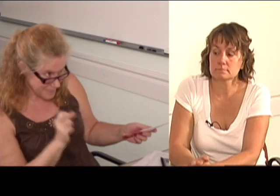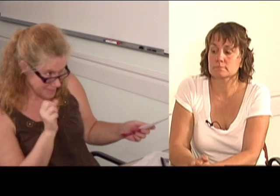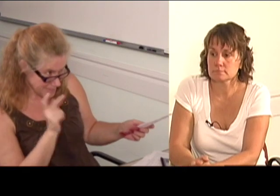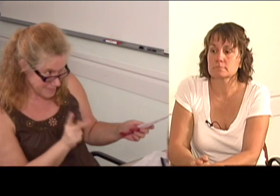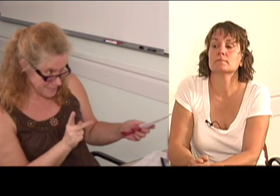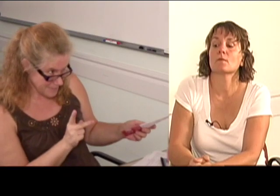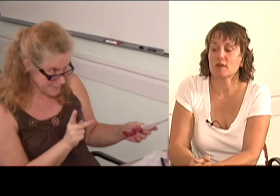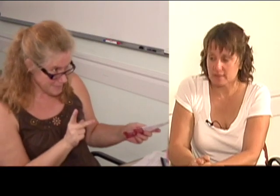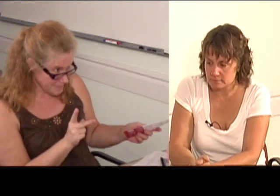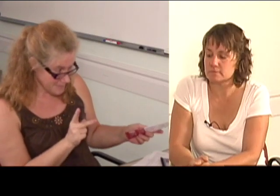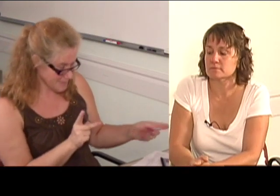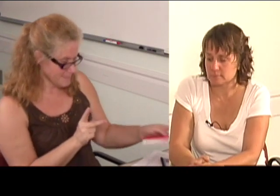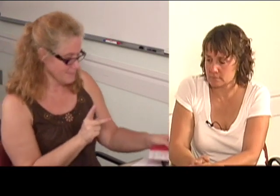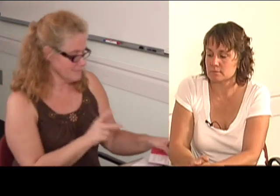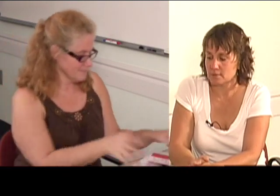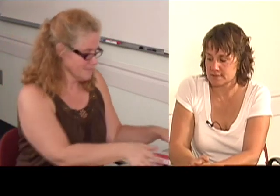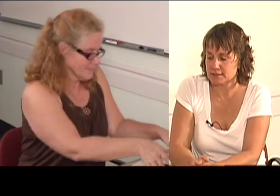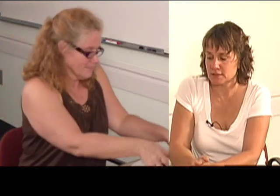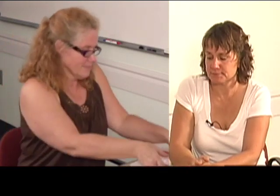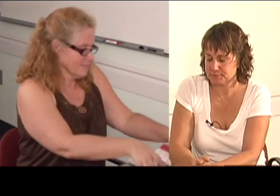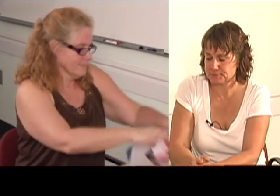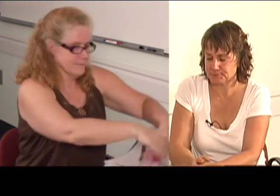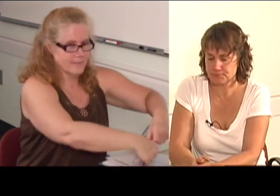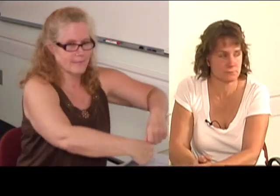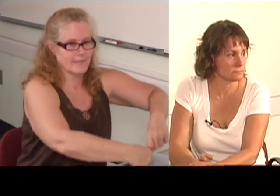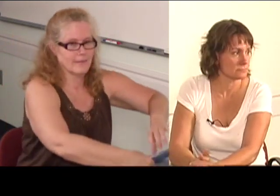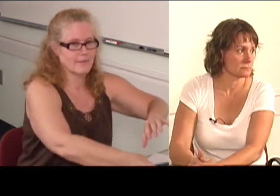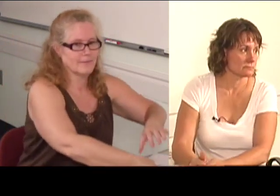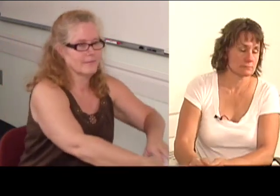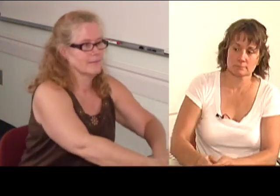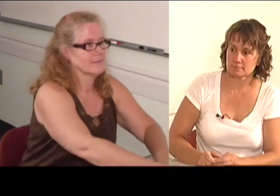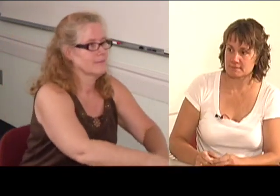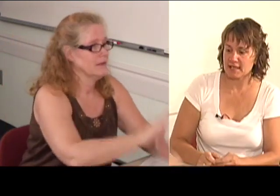Okay. That sounds good. Thank you.